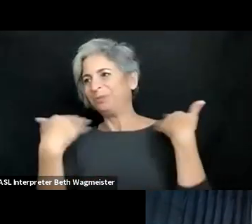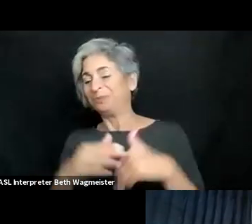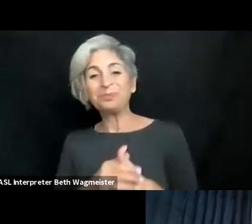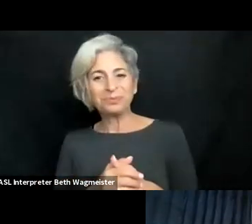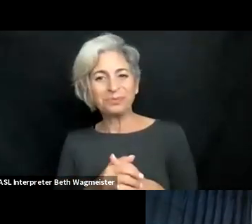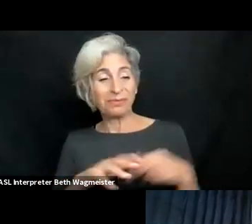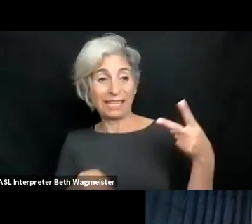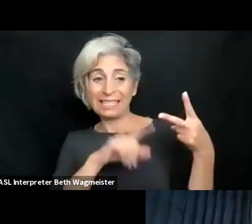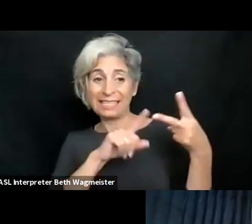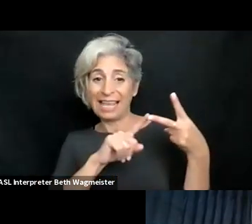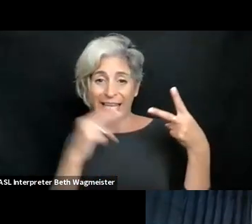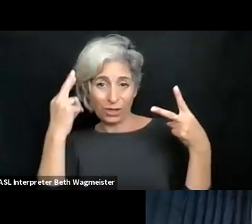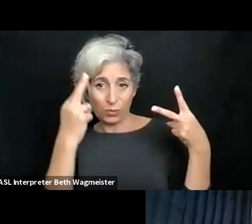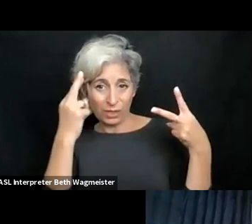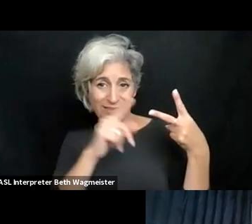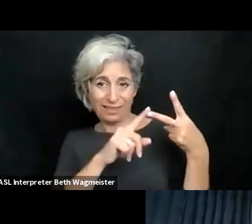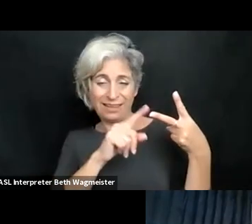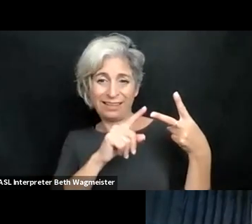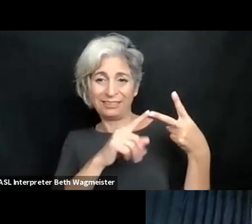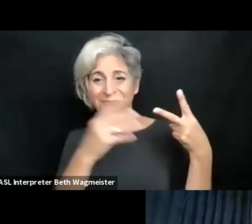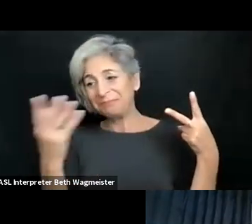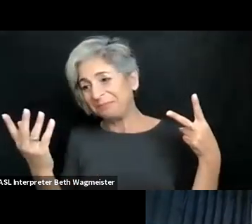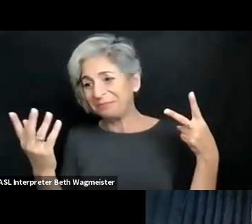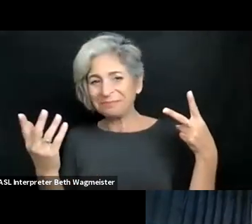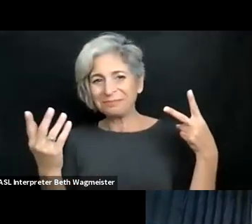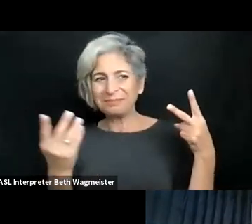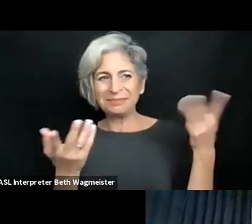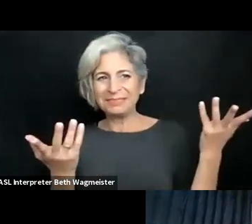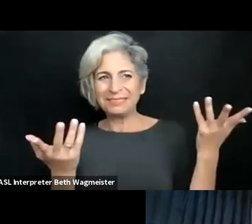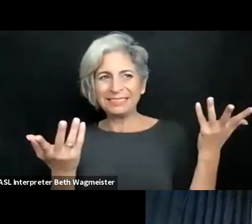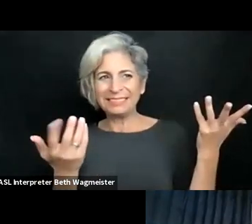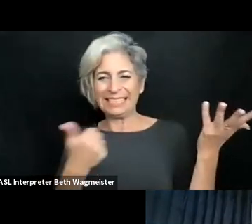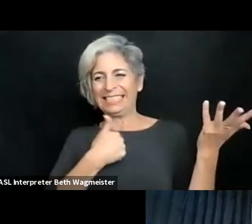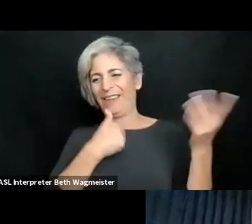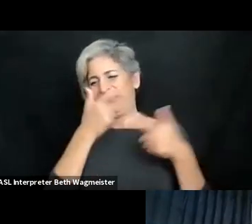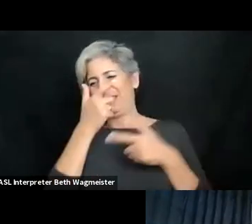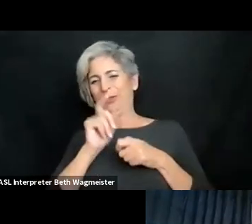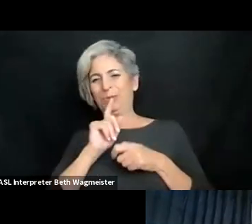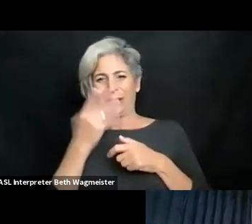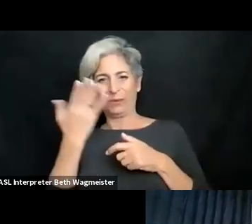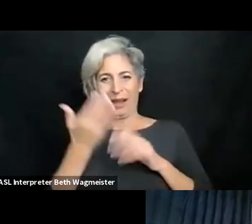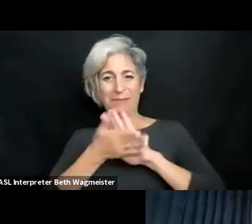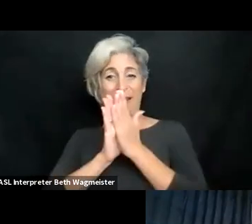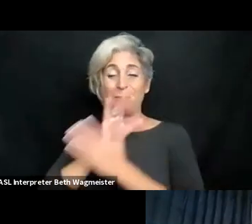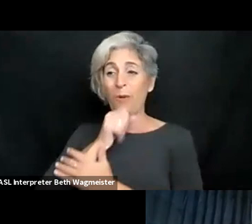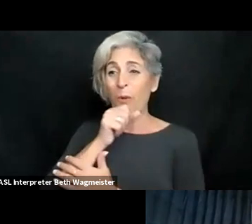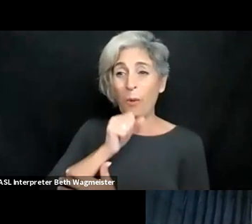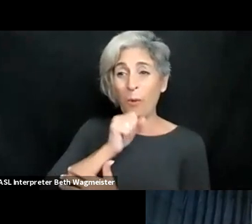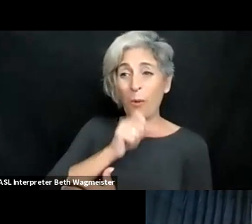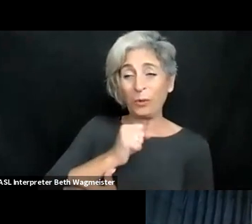to this area of interest using technologies. Second reason,